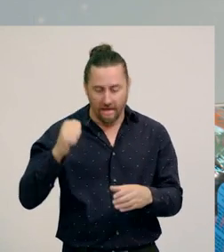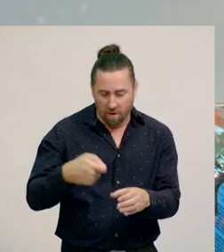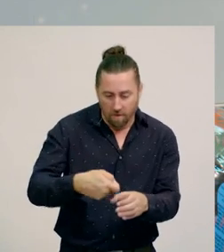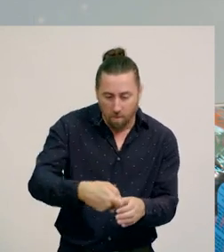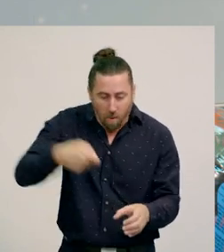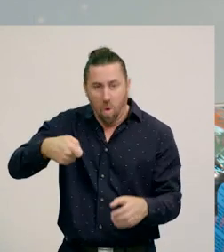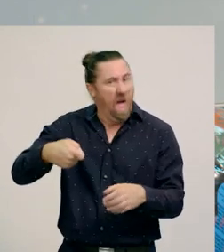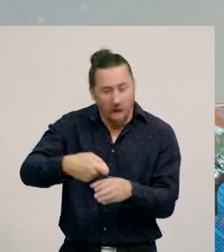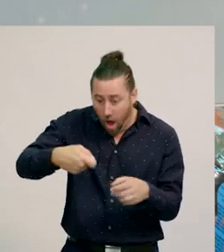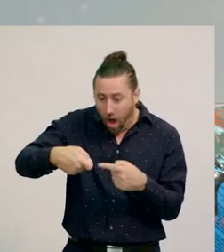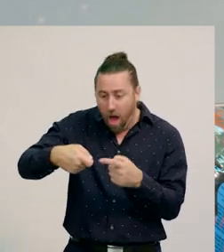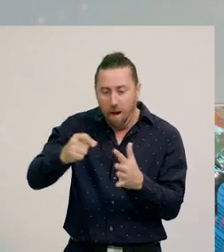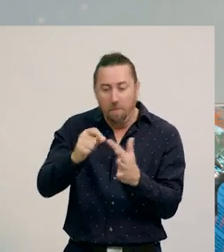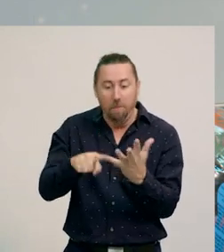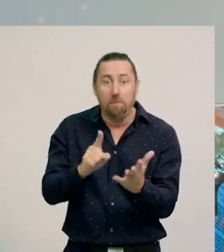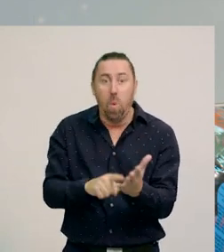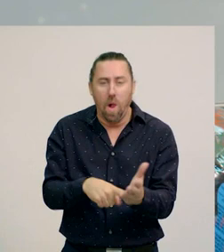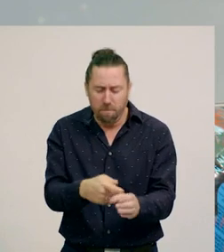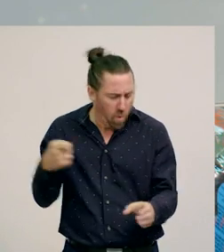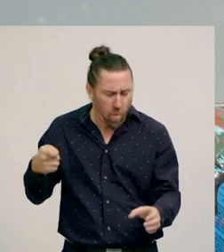So when I pull, can you see what's going to happen?